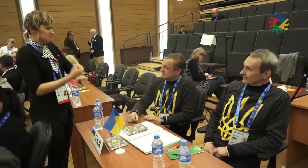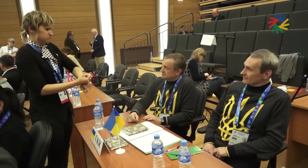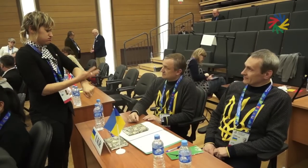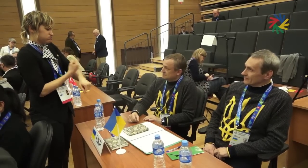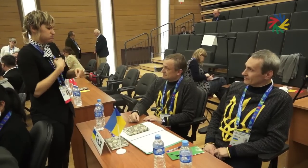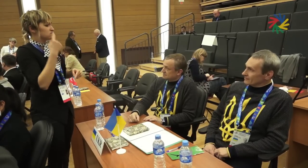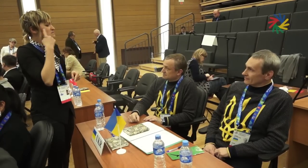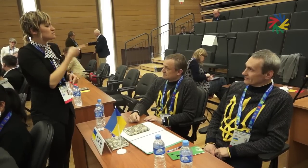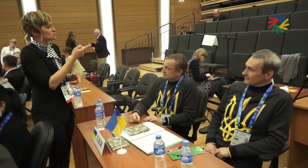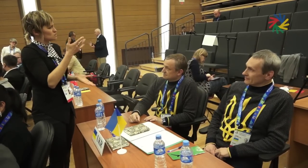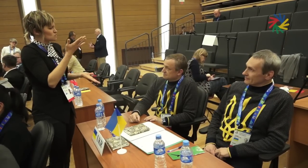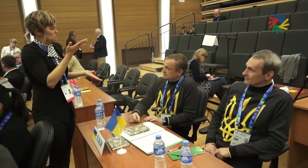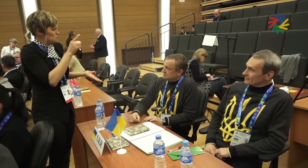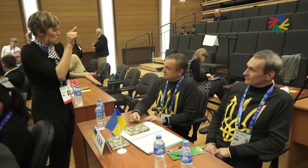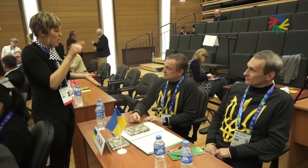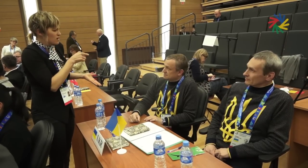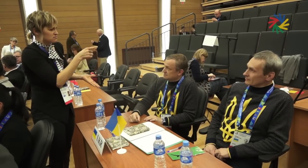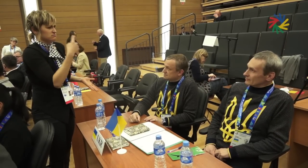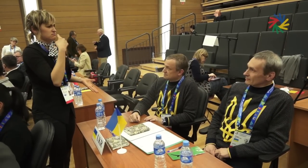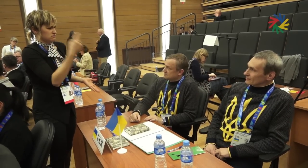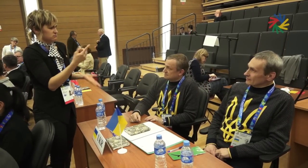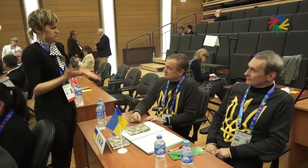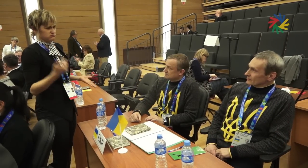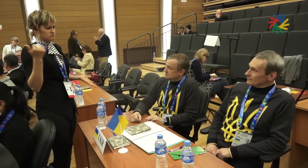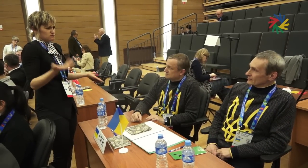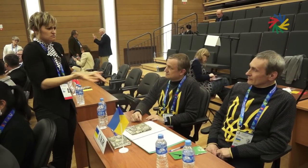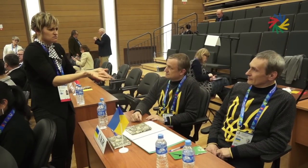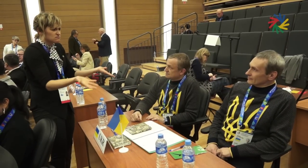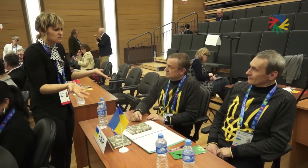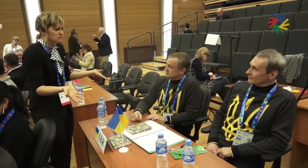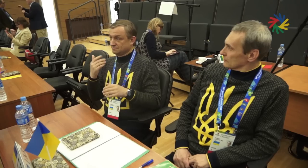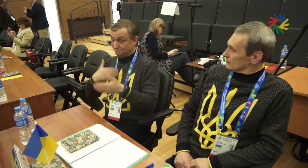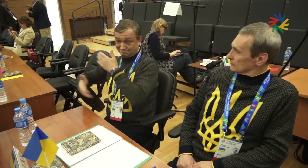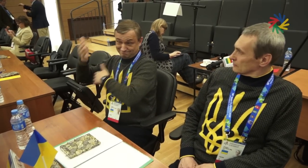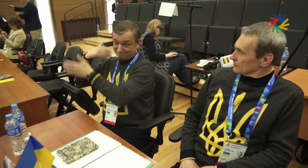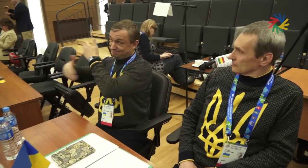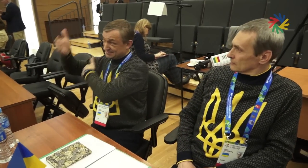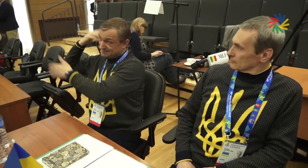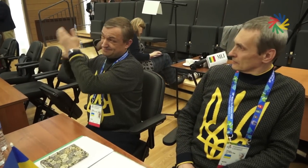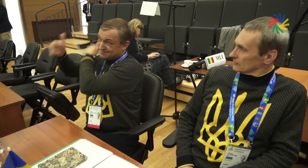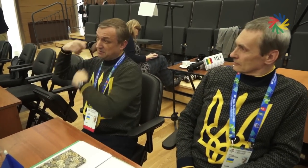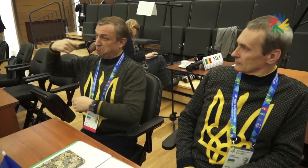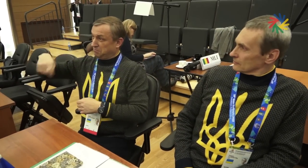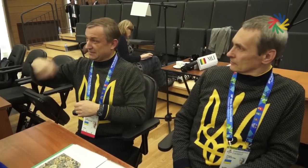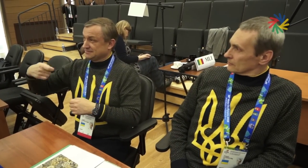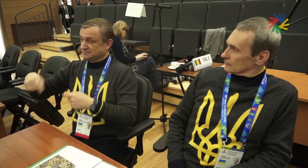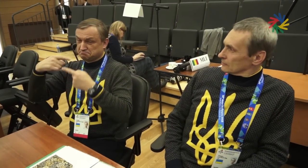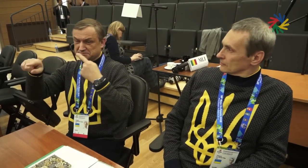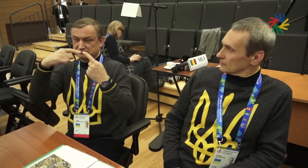goosebumps, including myself. Now I ask you why you made this statement today? It doesn’t matter who is the president for which sport organisation